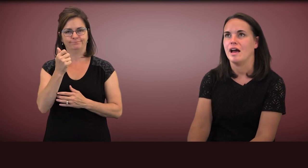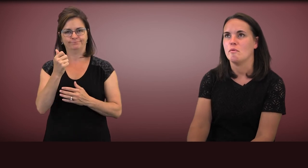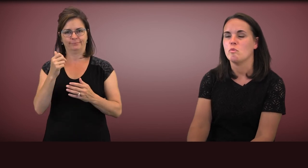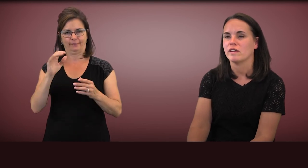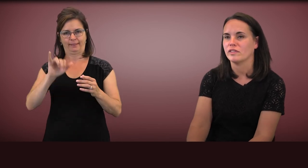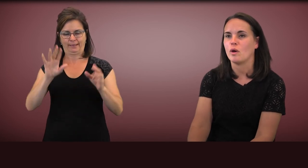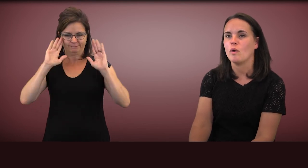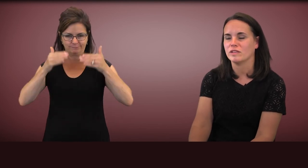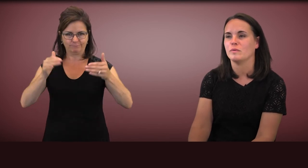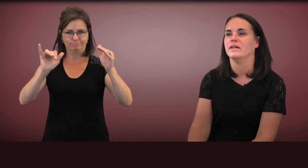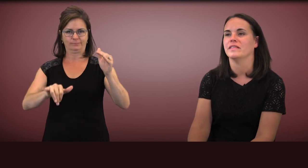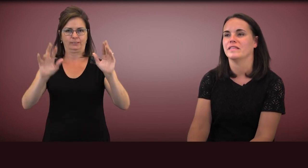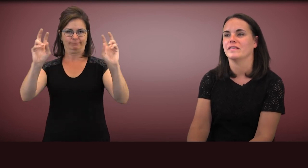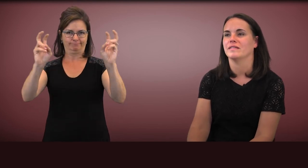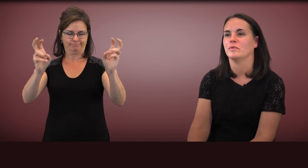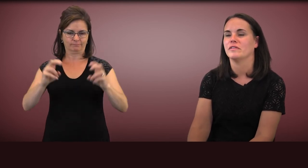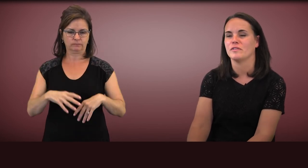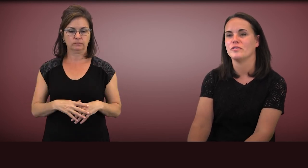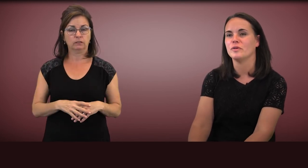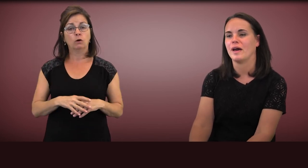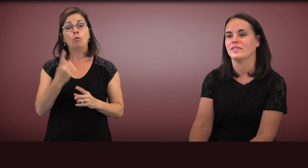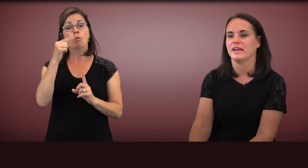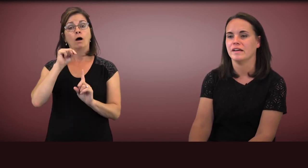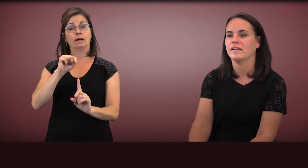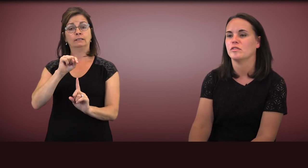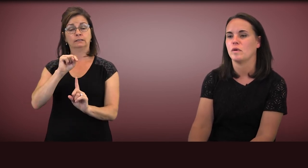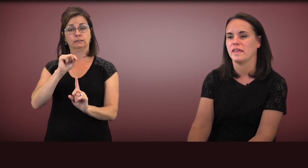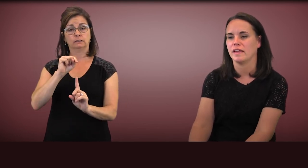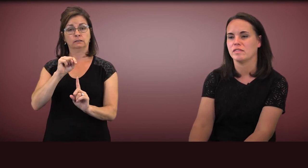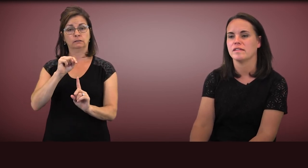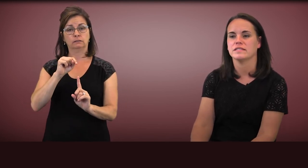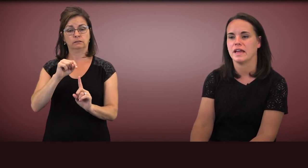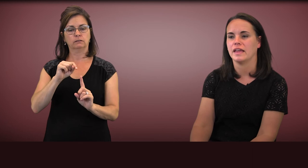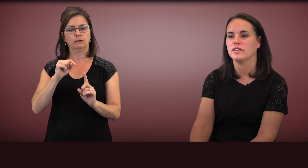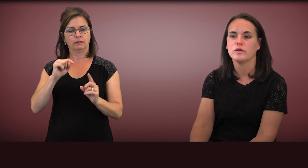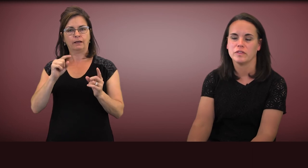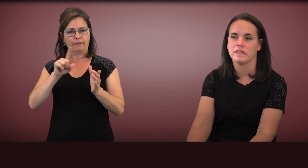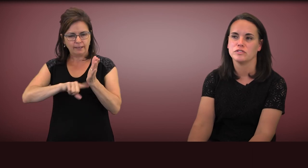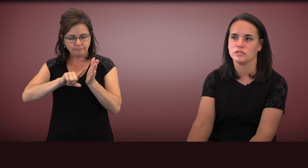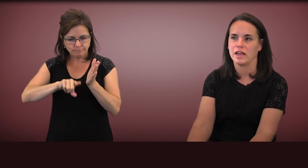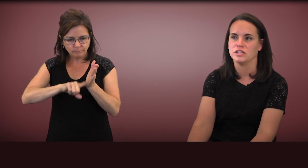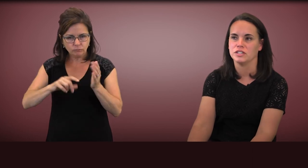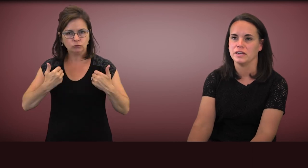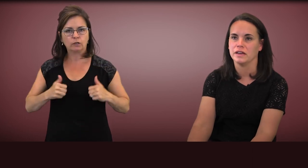One of the few out there is one that has looked at using this strategy